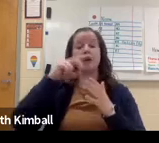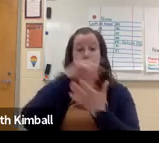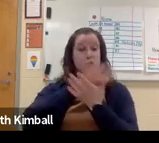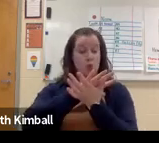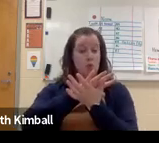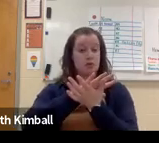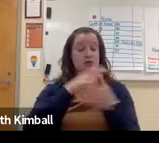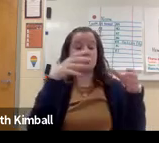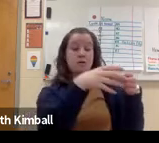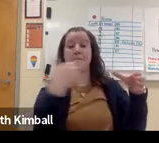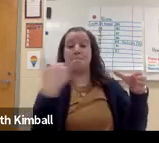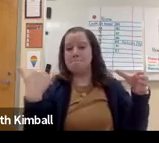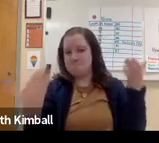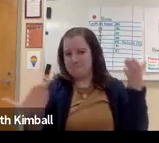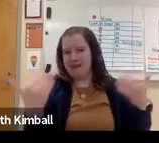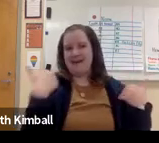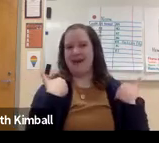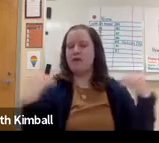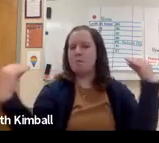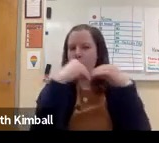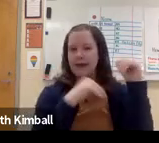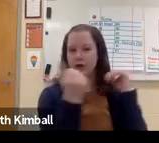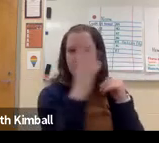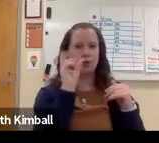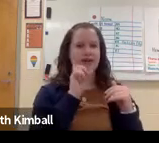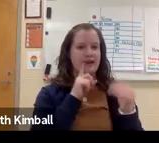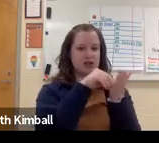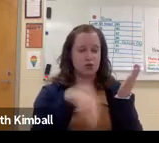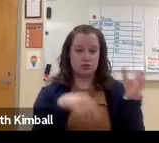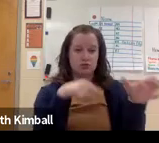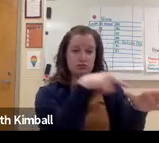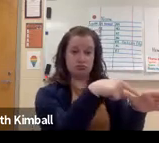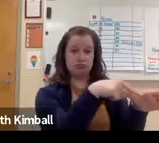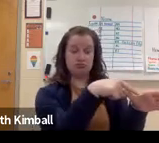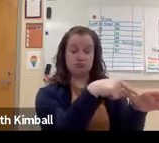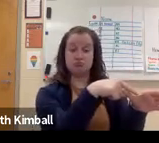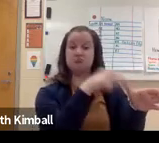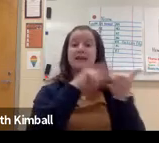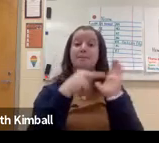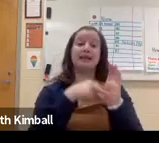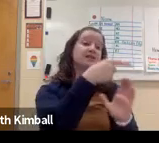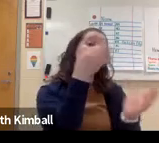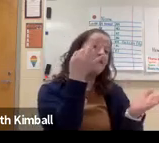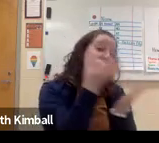In more urban settings in the public schools, there may be several deaf students in a program.